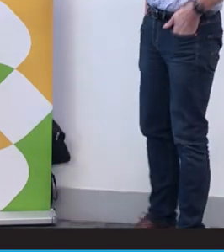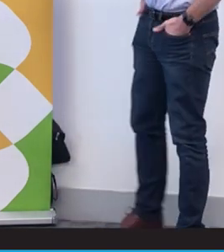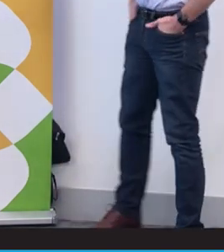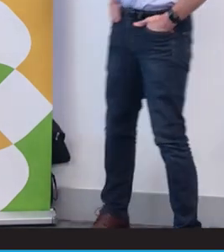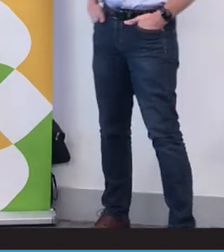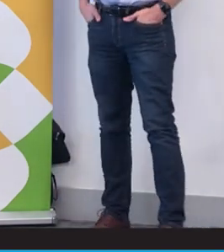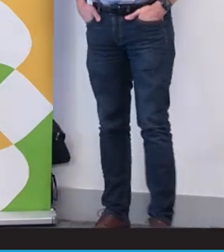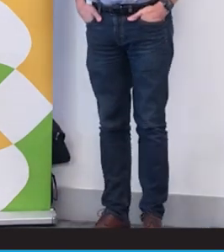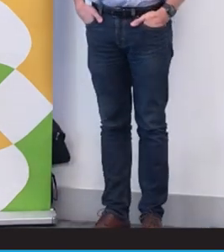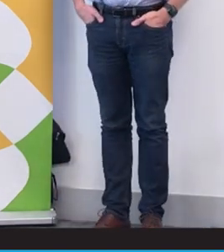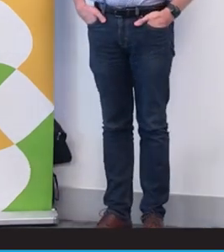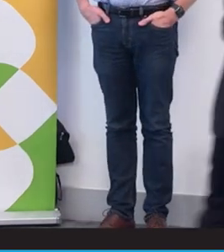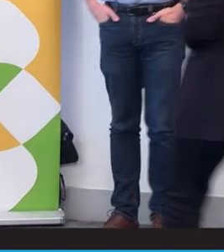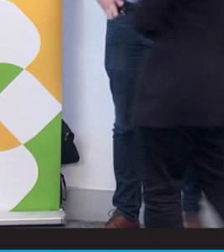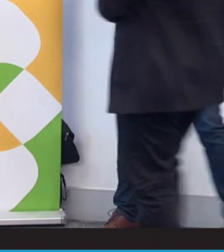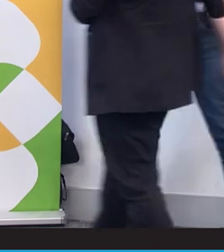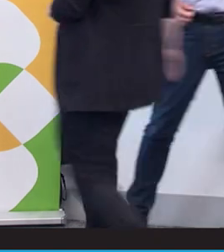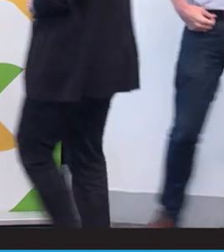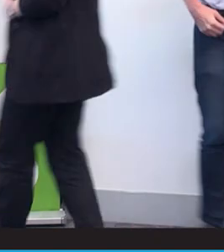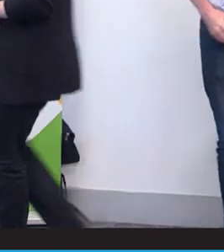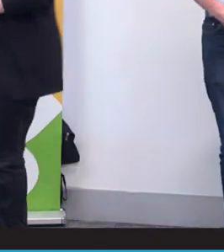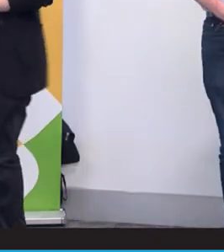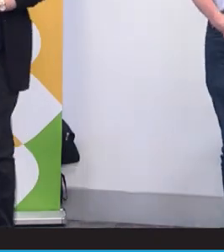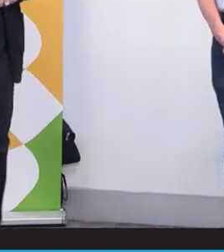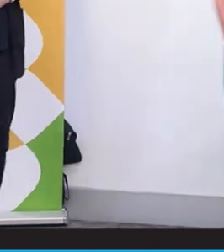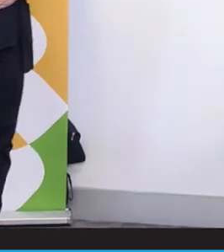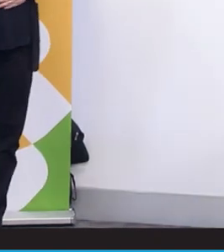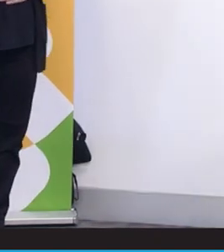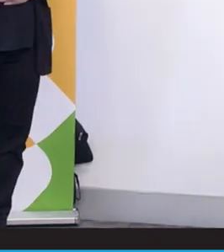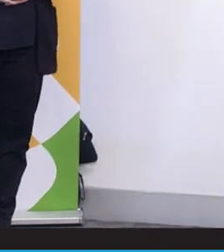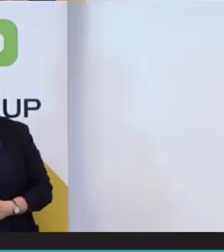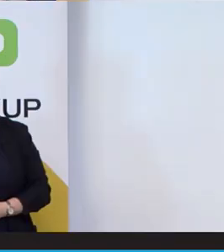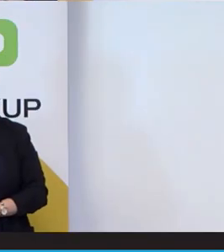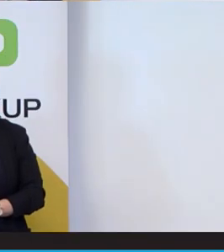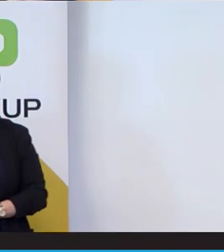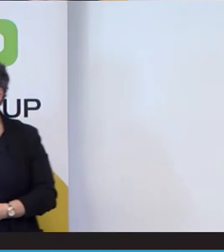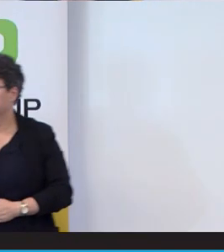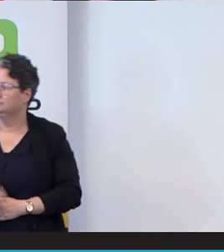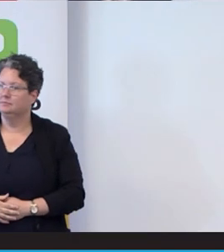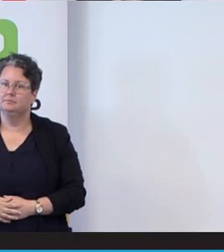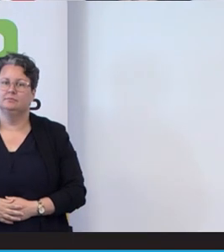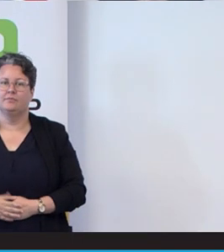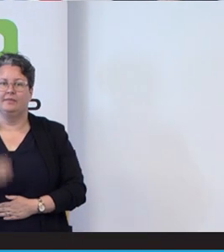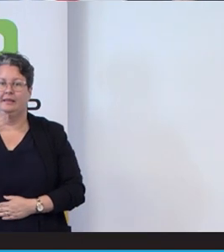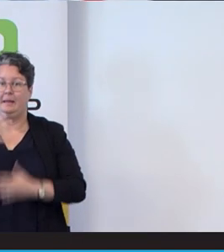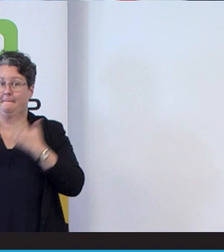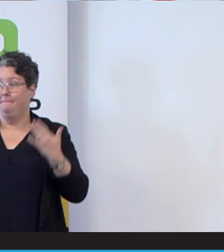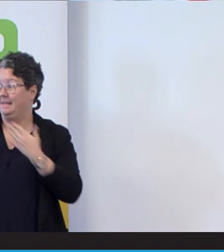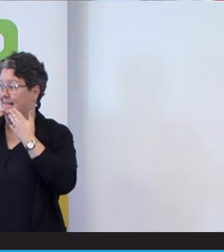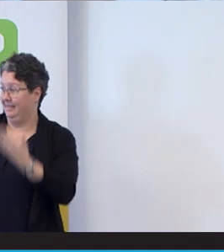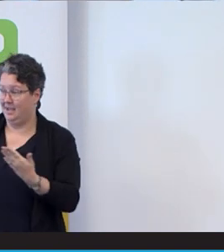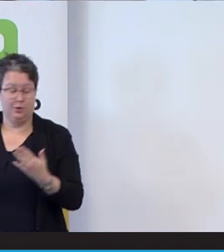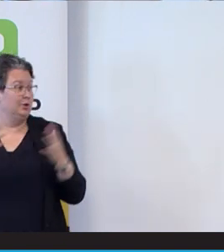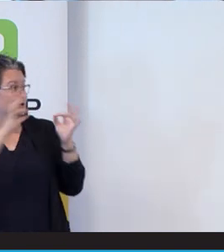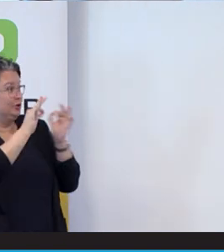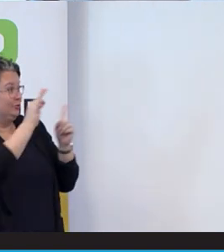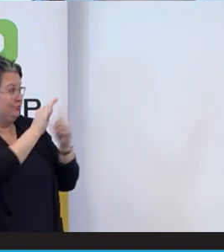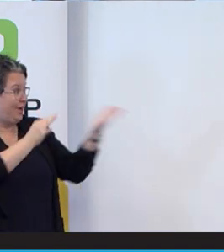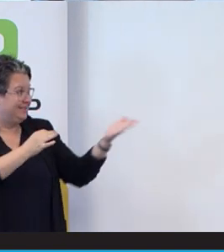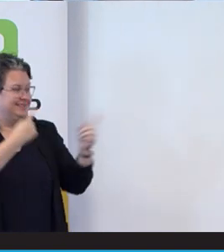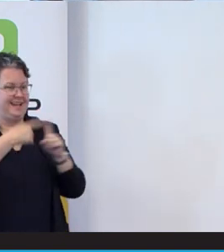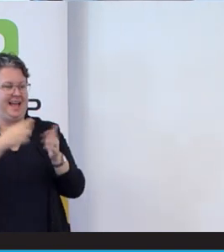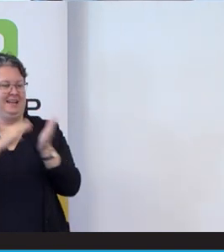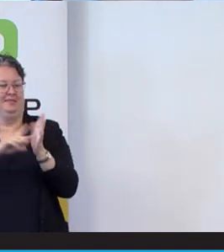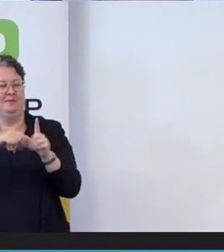Thank you I think yeah a big thank you to Brant and also Mark there. So please join